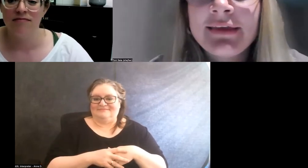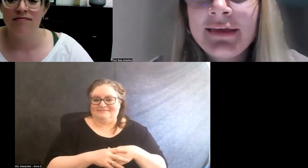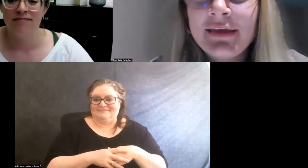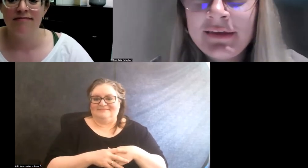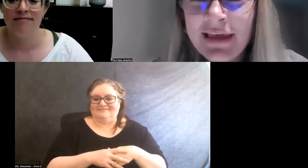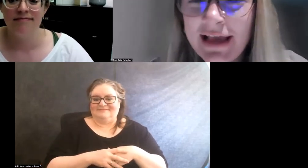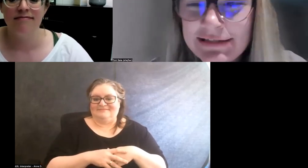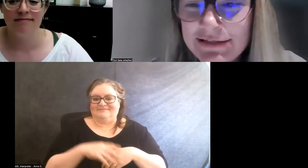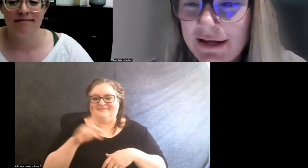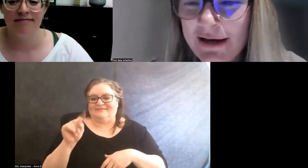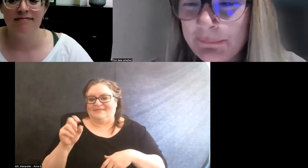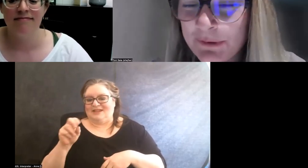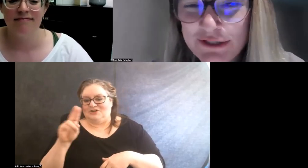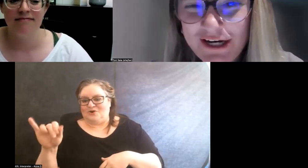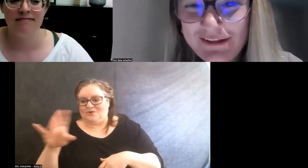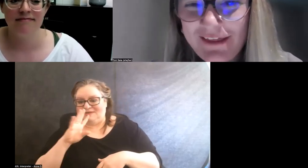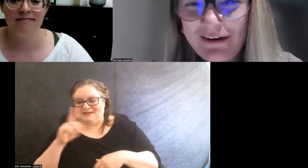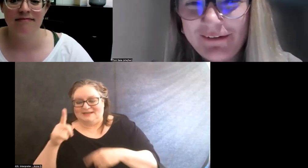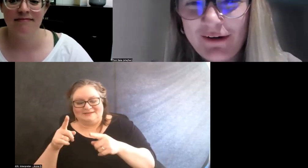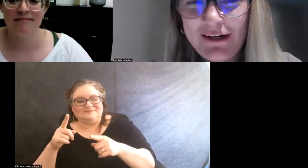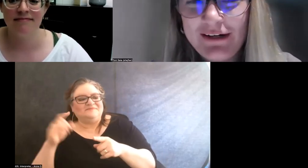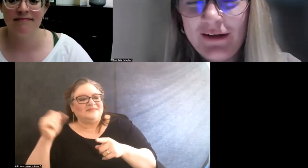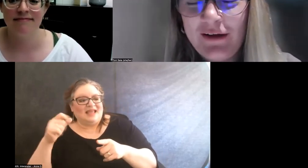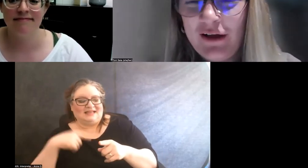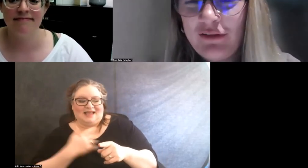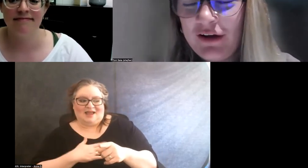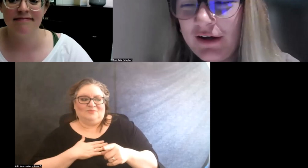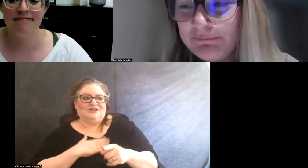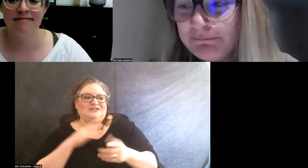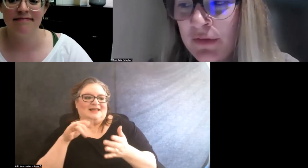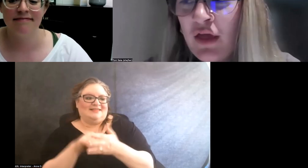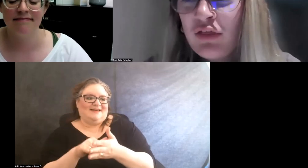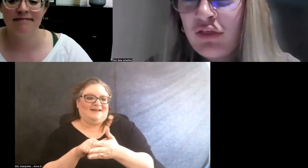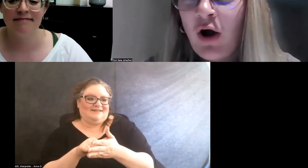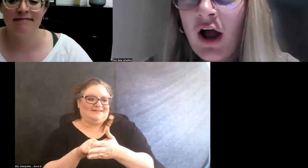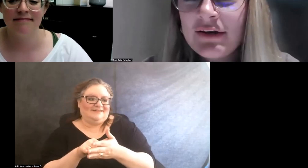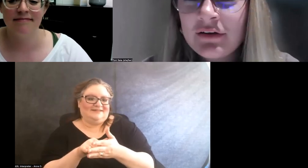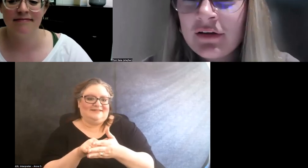Yes, I appreciate that very thought.